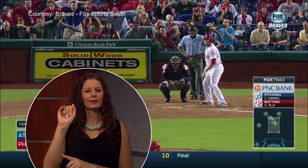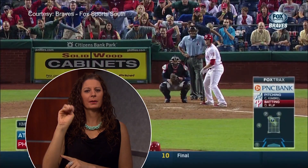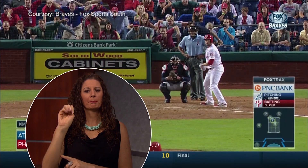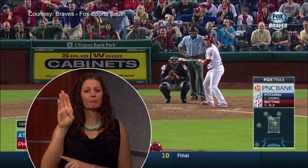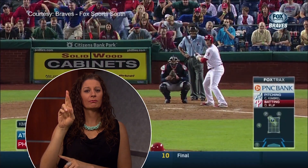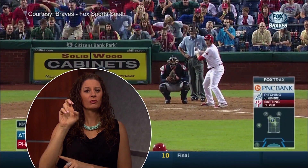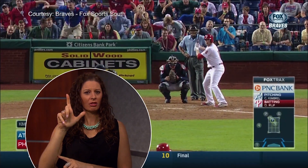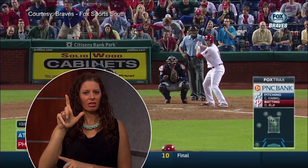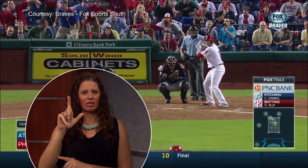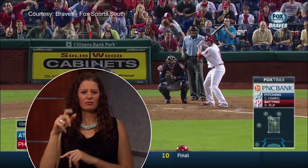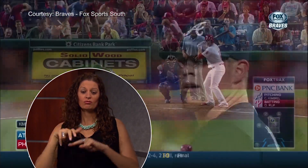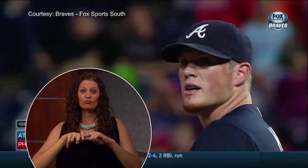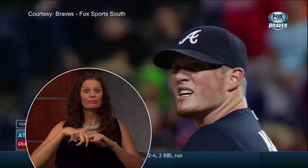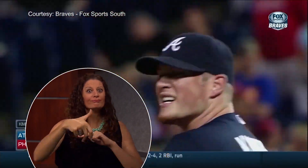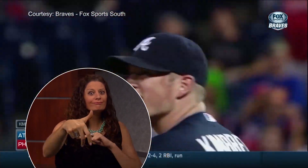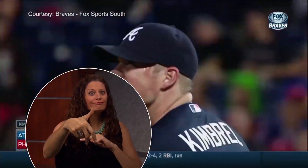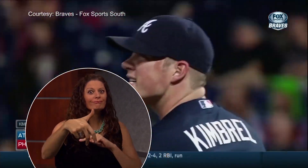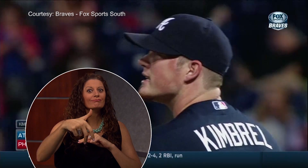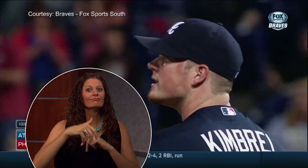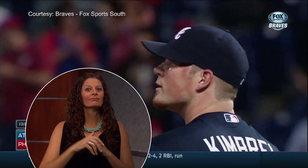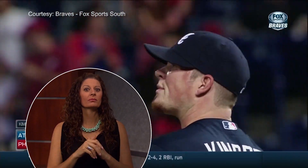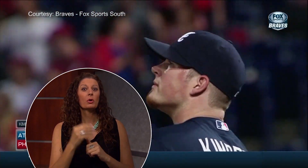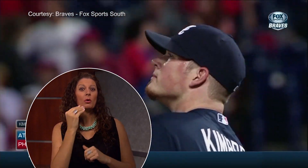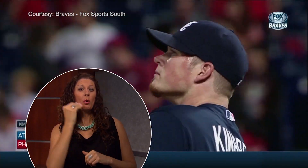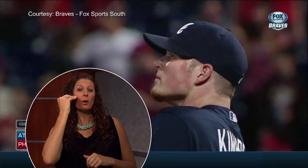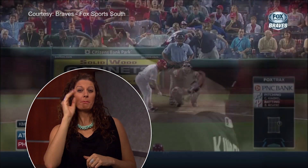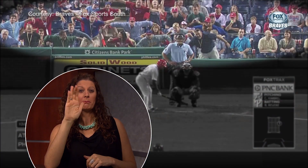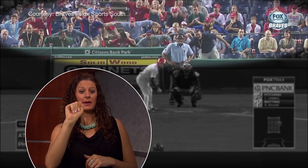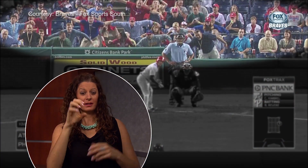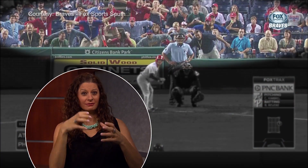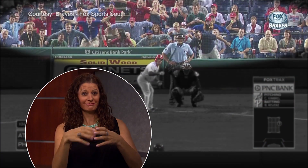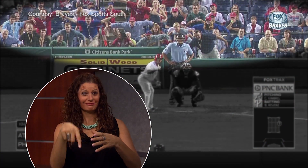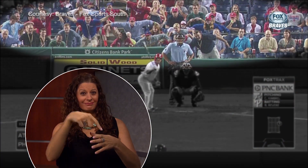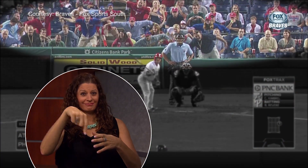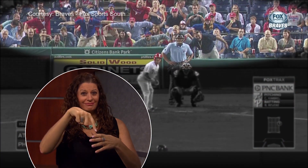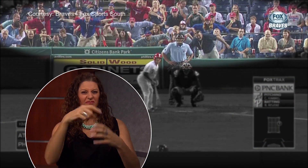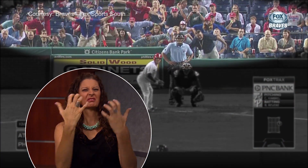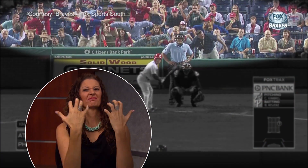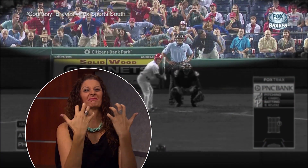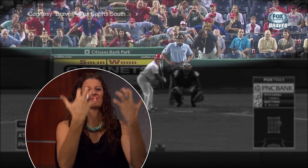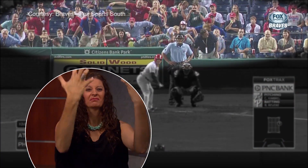When Kimbrel came out to the mound to close the game against the Phillies, rival fans